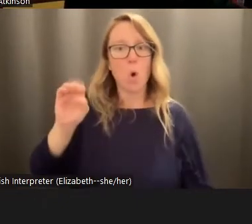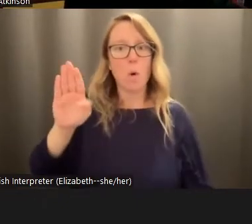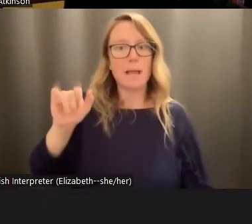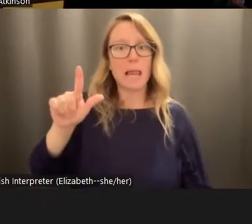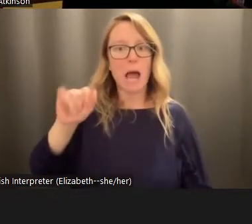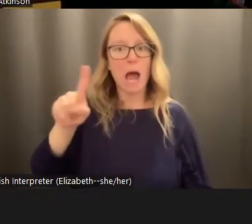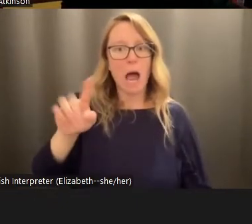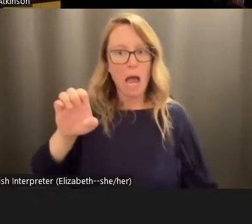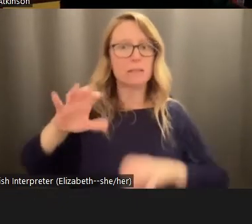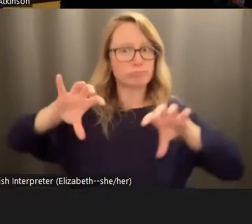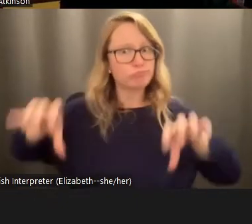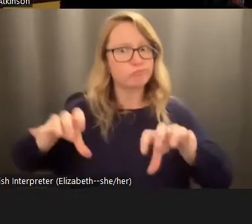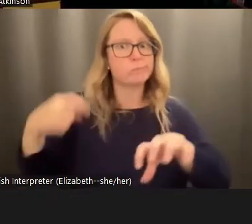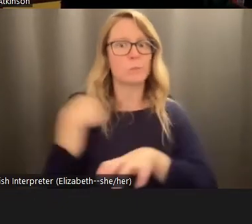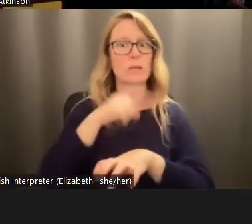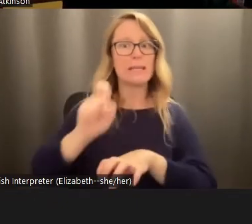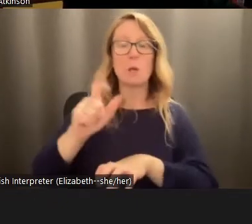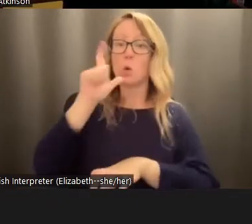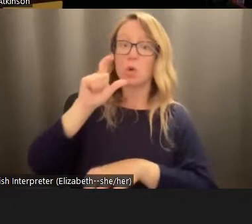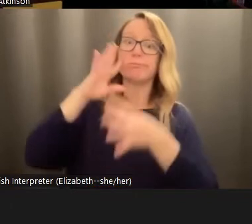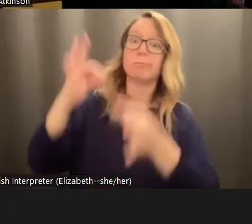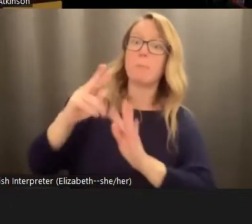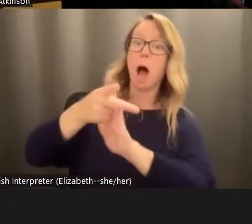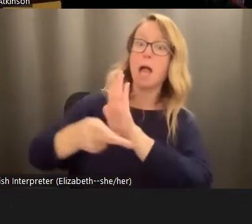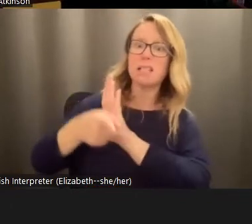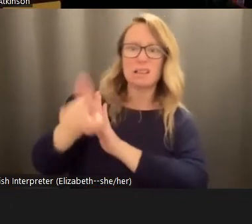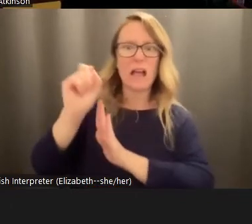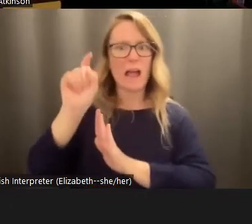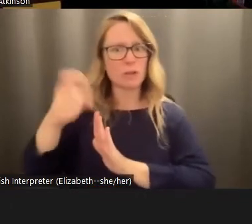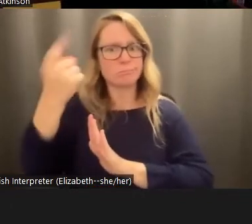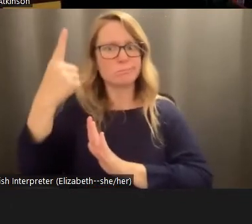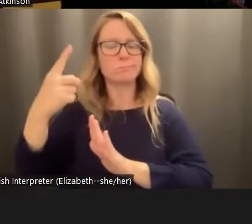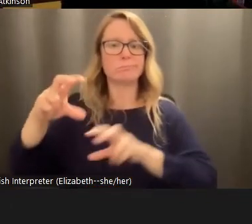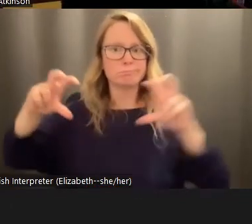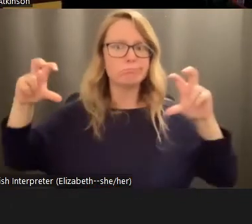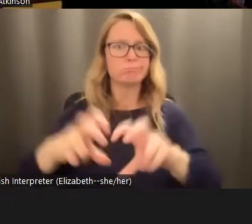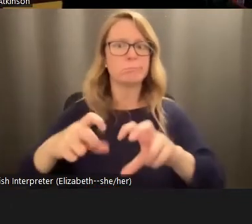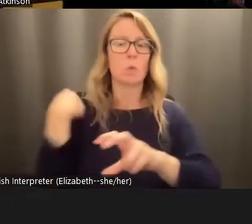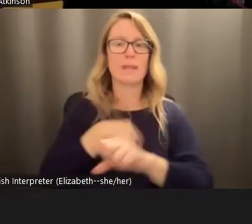getting policymakers to understand they're going to have to invest Well, we can train people in emergency evacuations